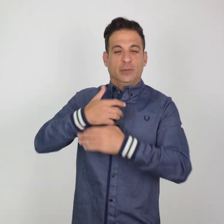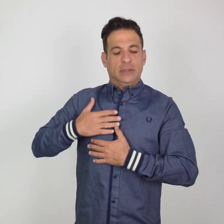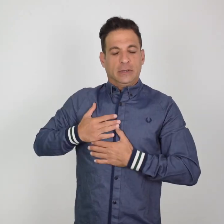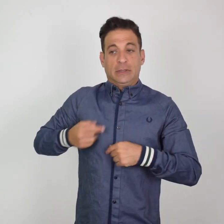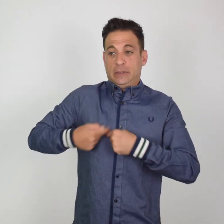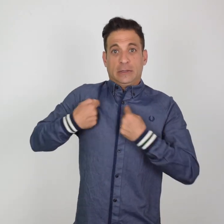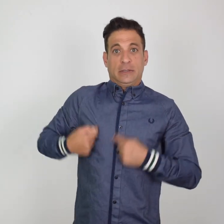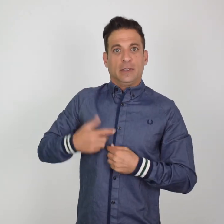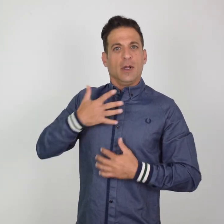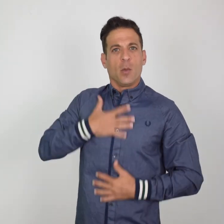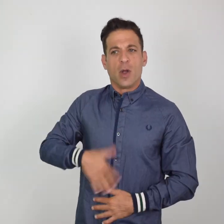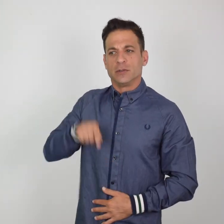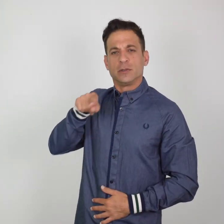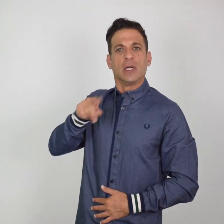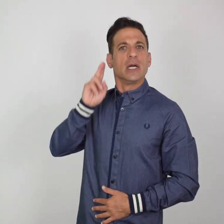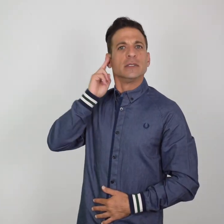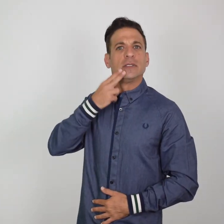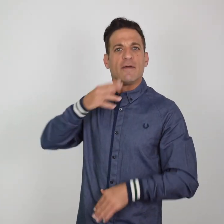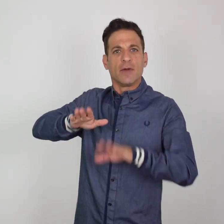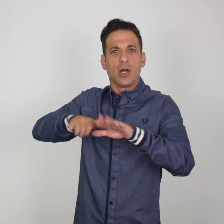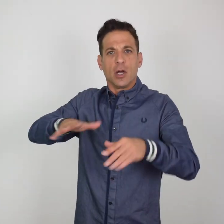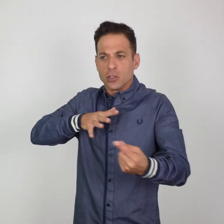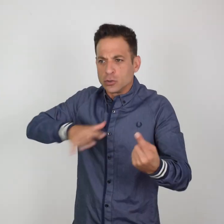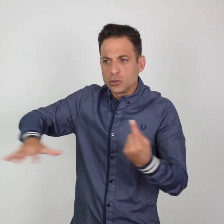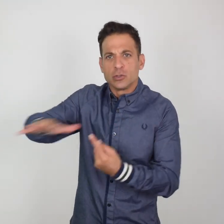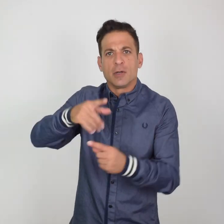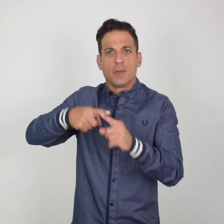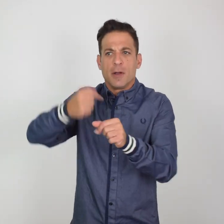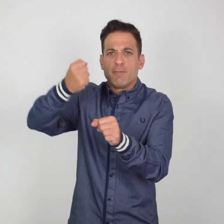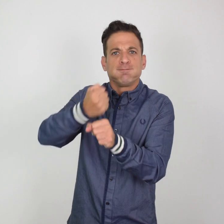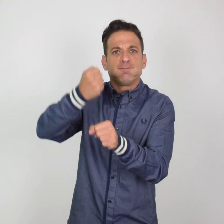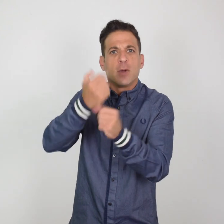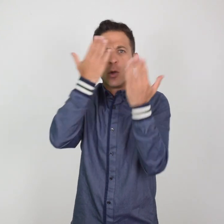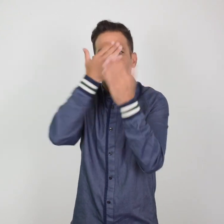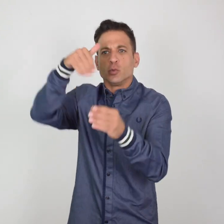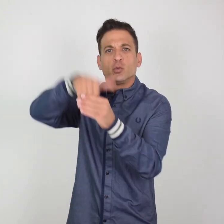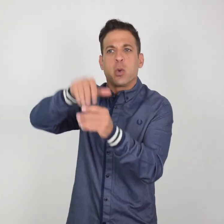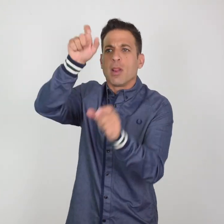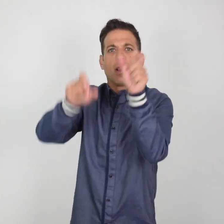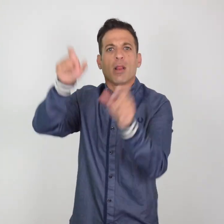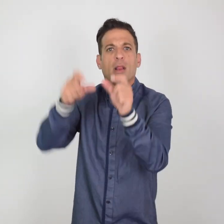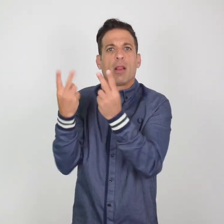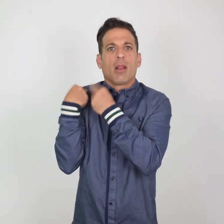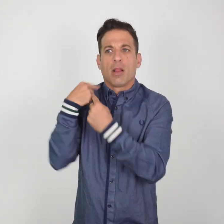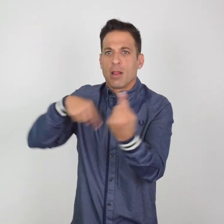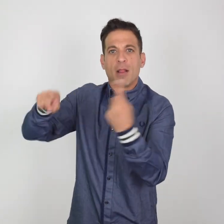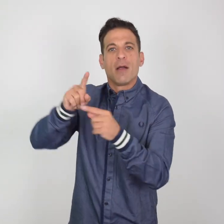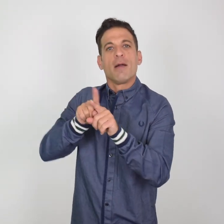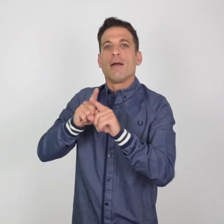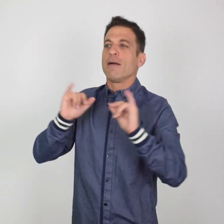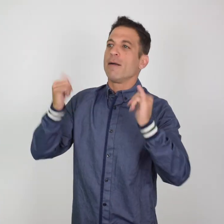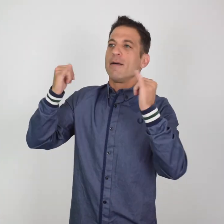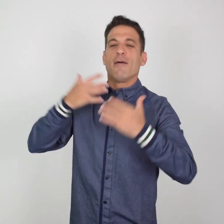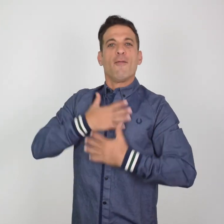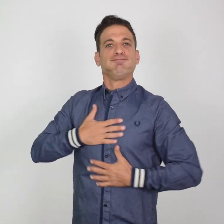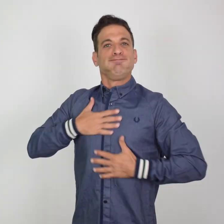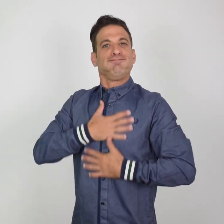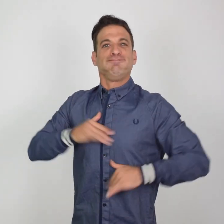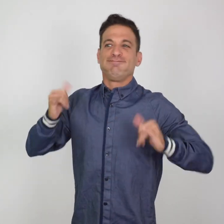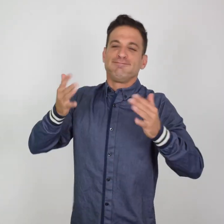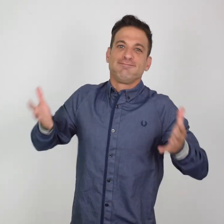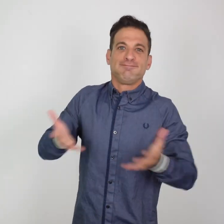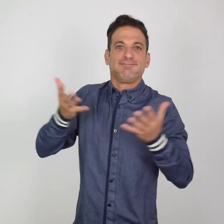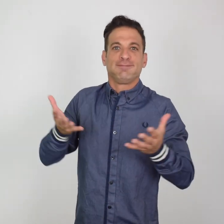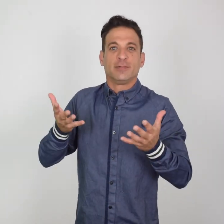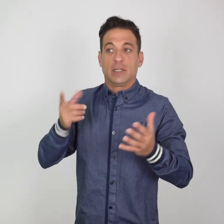the children that attend schools to learn skills instead